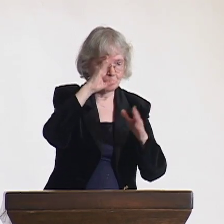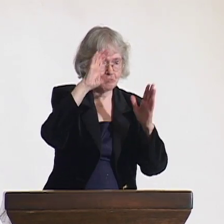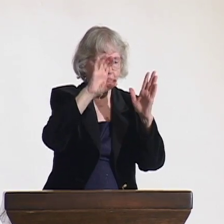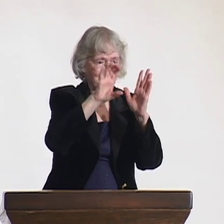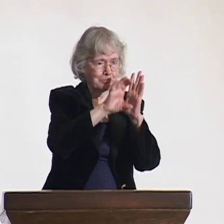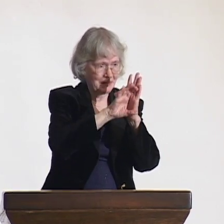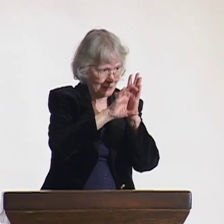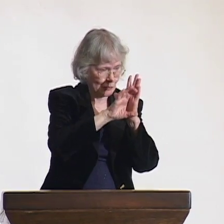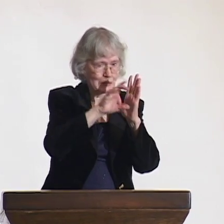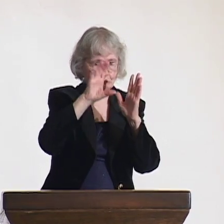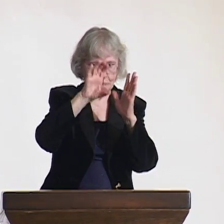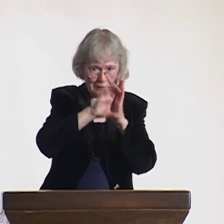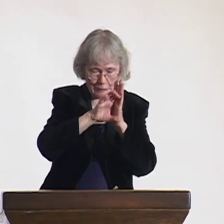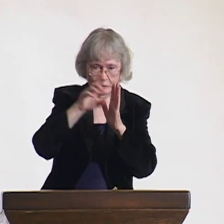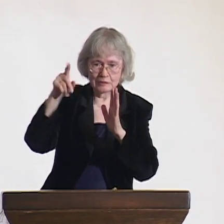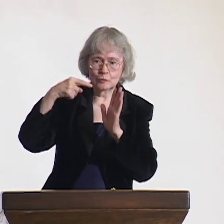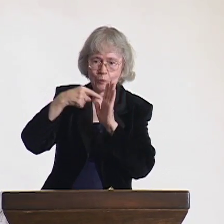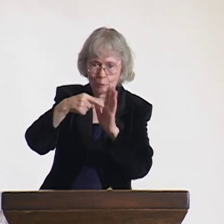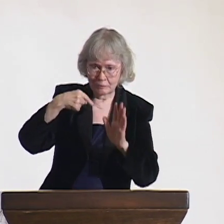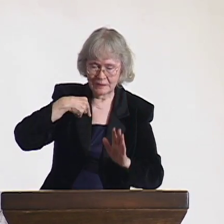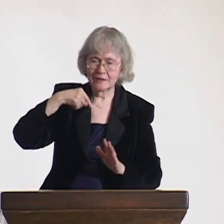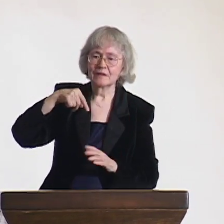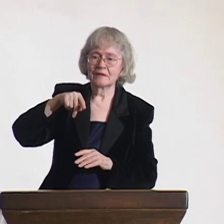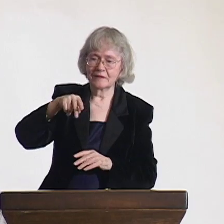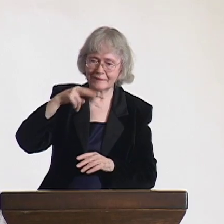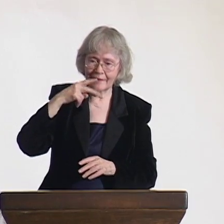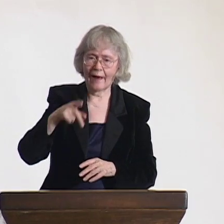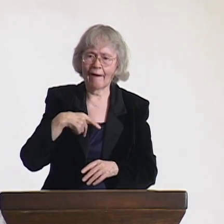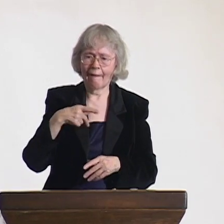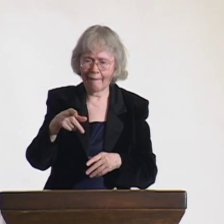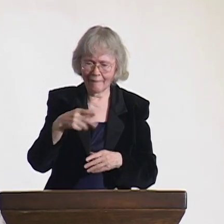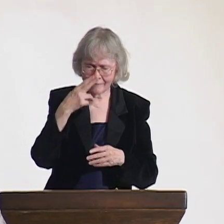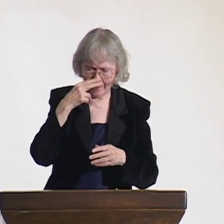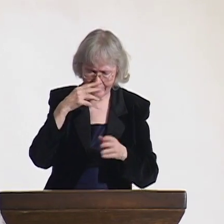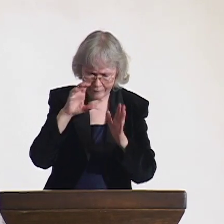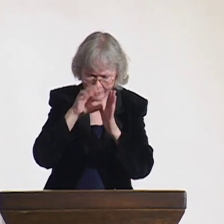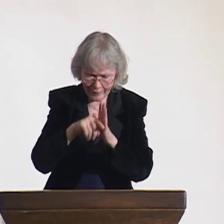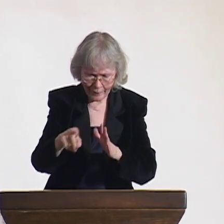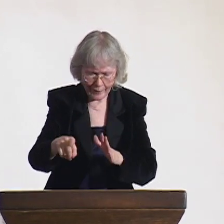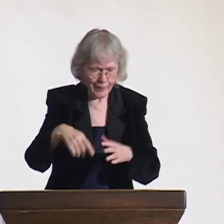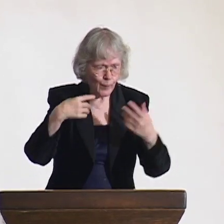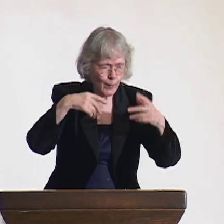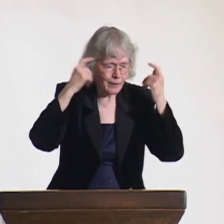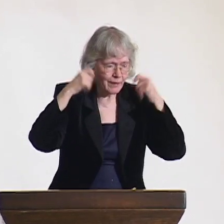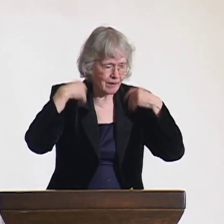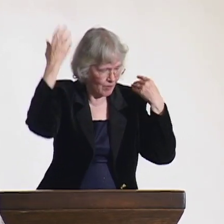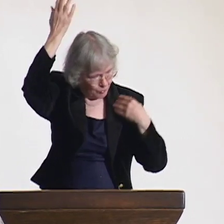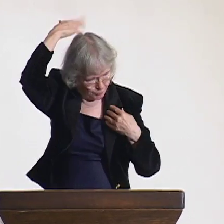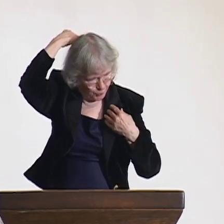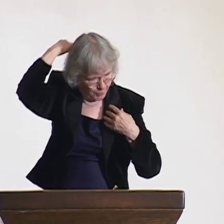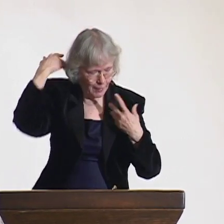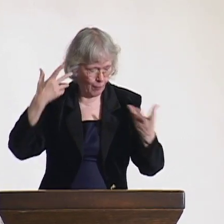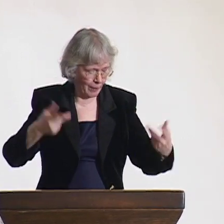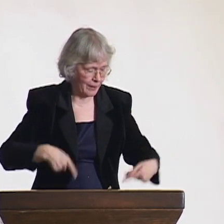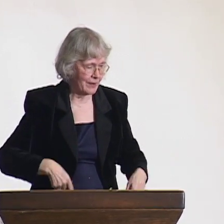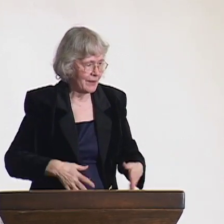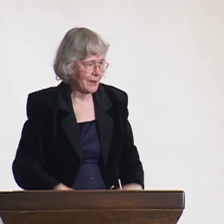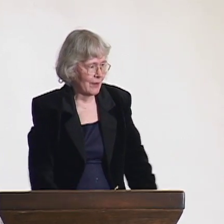They showed me several pictures like this. Clearly, the kids were having fun with their dresses and head scarves